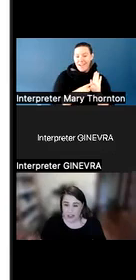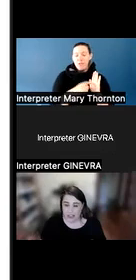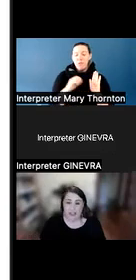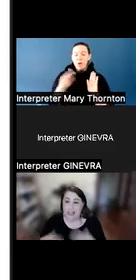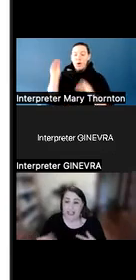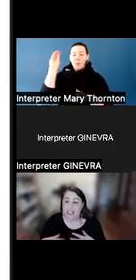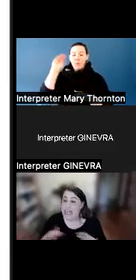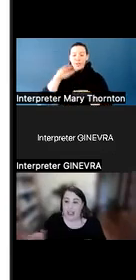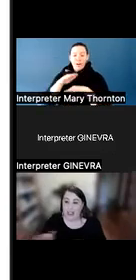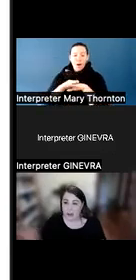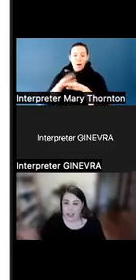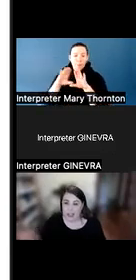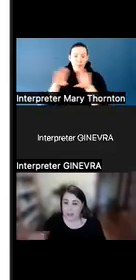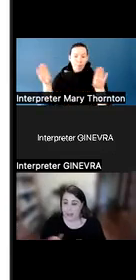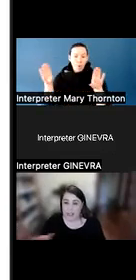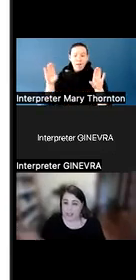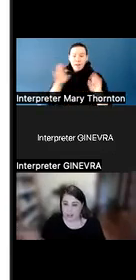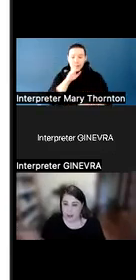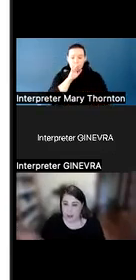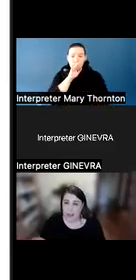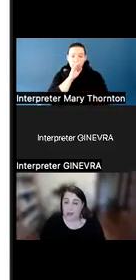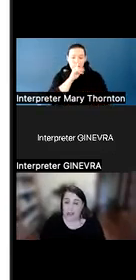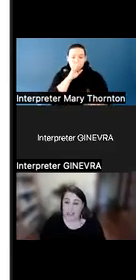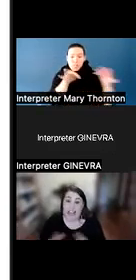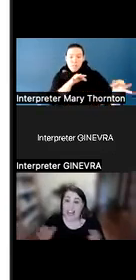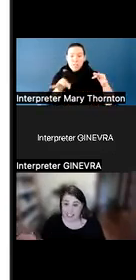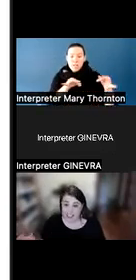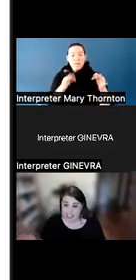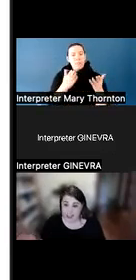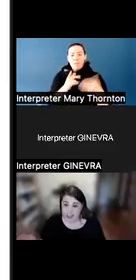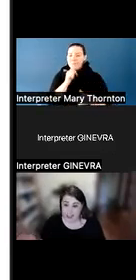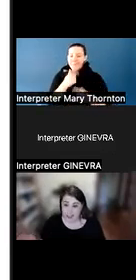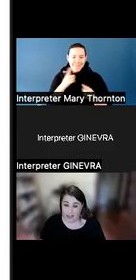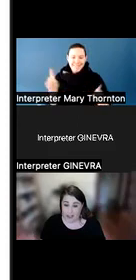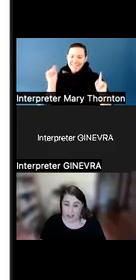is likely not going to be successful. It will likely escalate the situation.